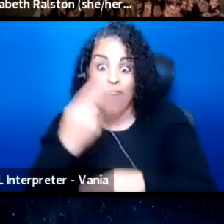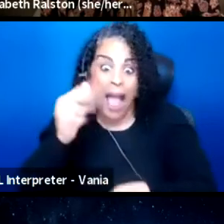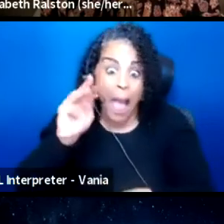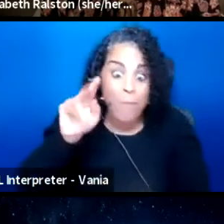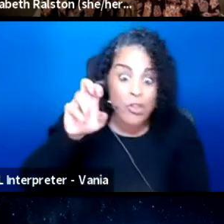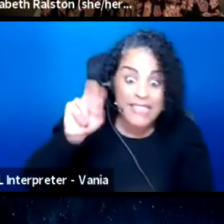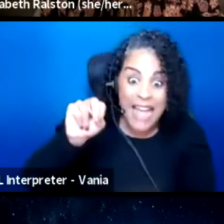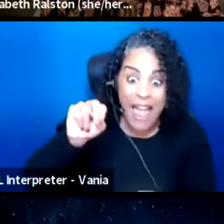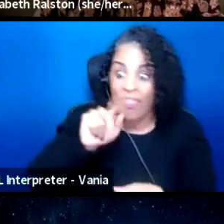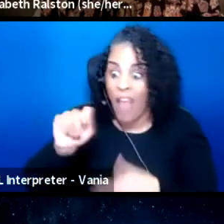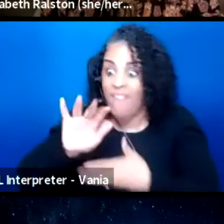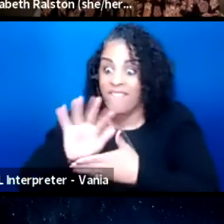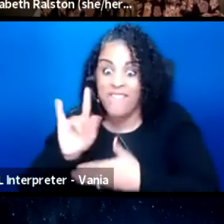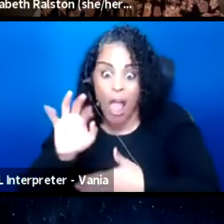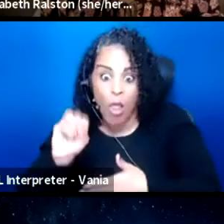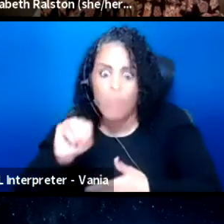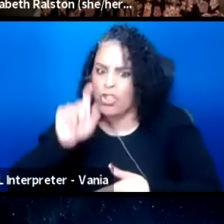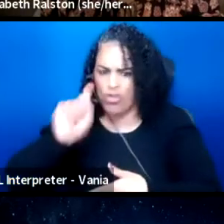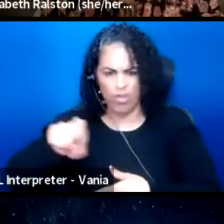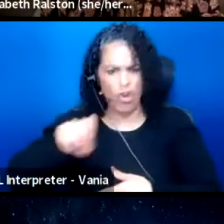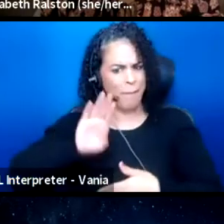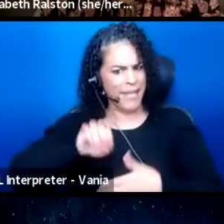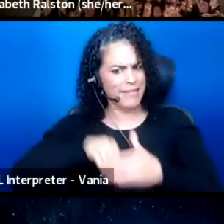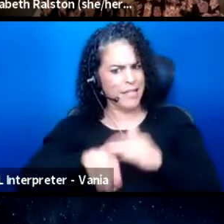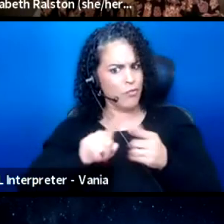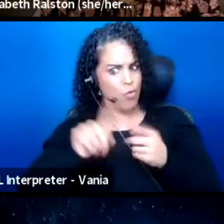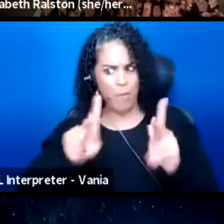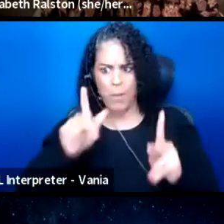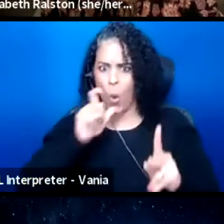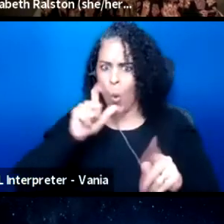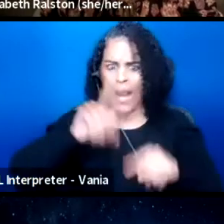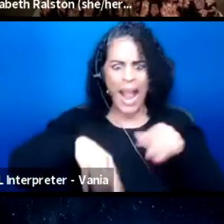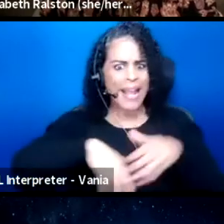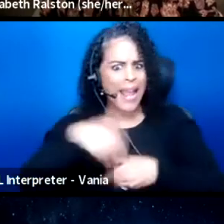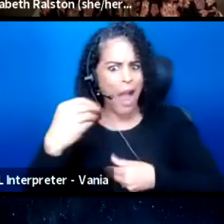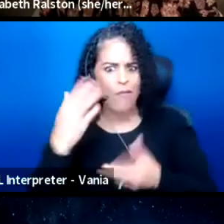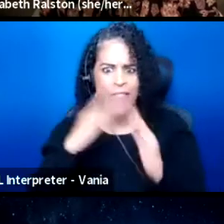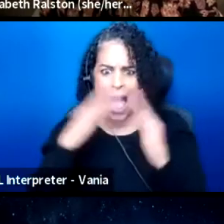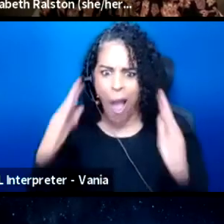like, that should be accessible to those who can't even get out of their house that evening.